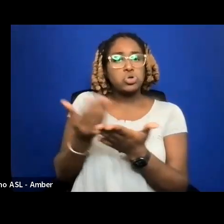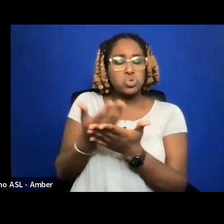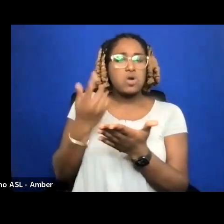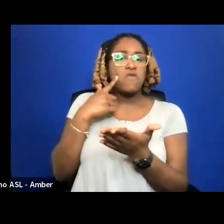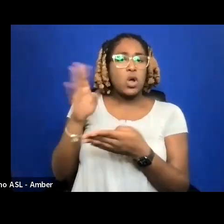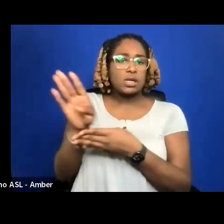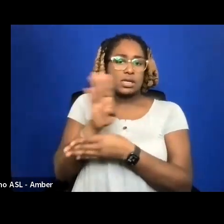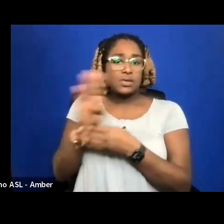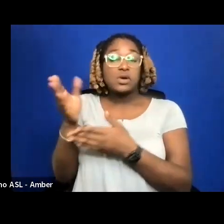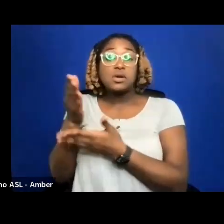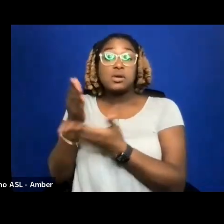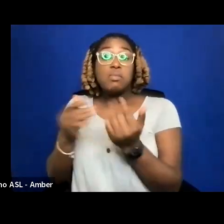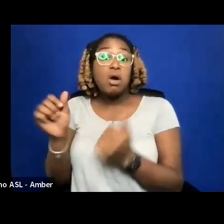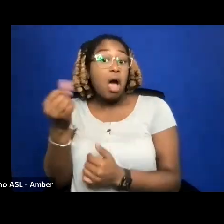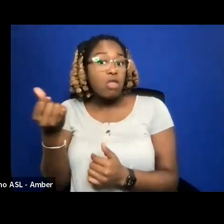MADE SEVERAL PROJECTS.